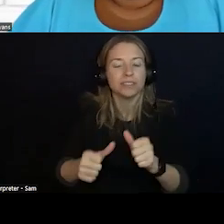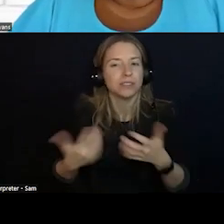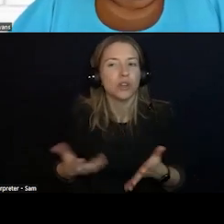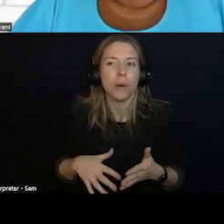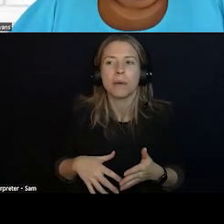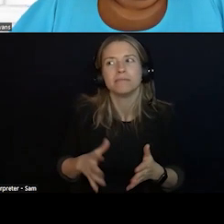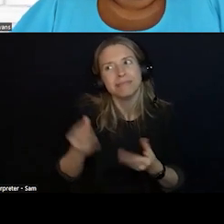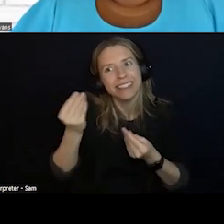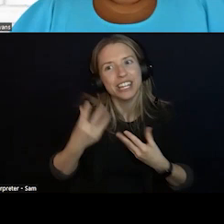NICE. CONNECTICUT AVE.